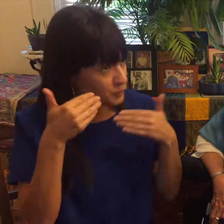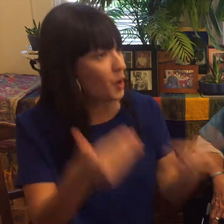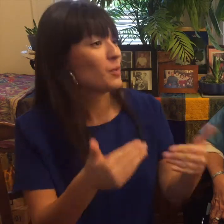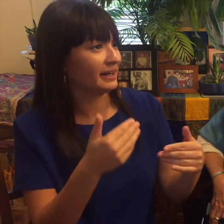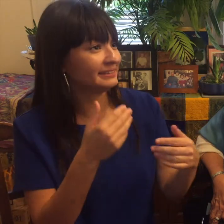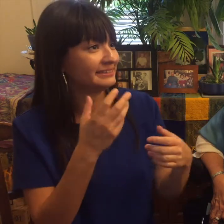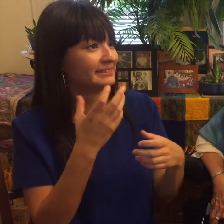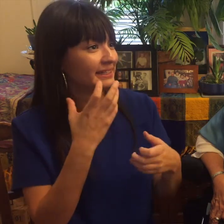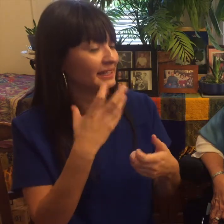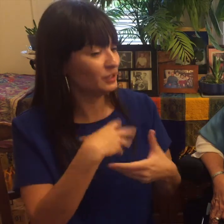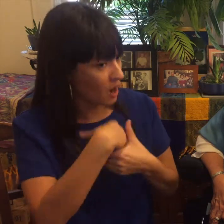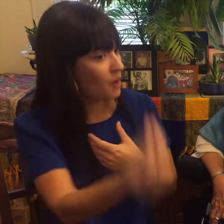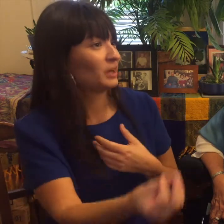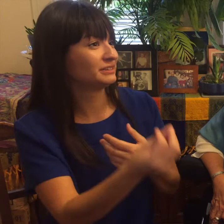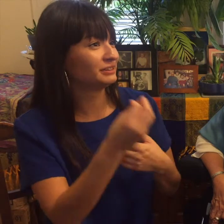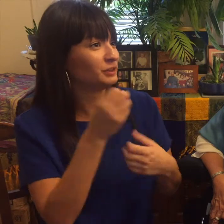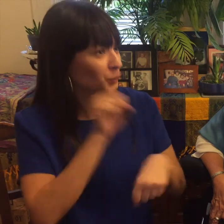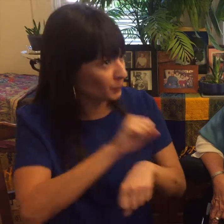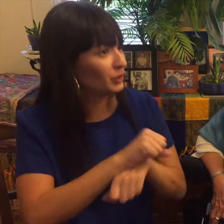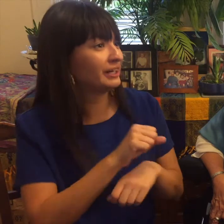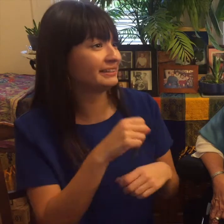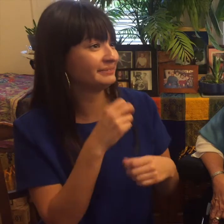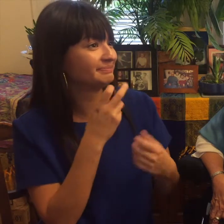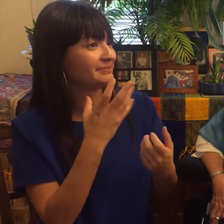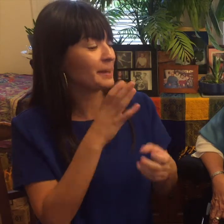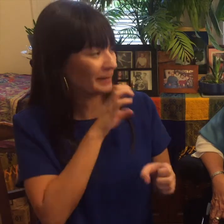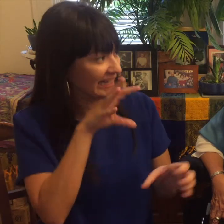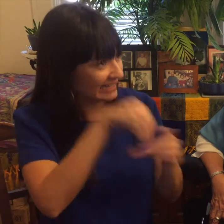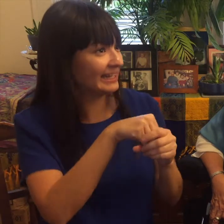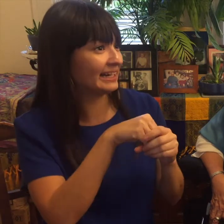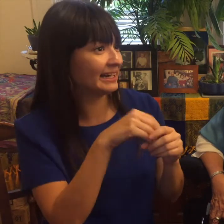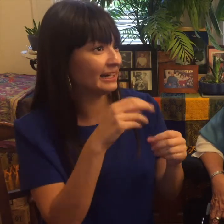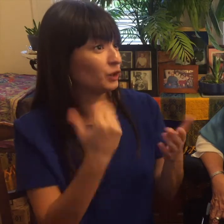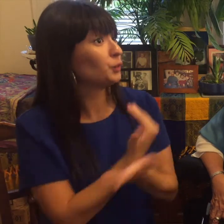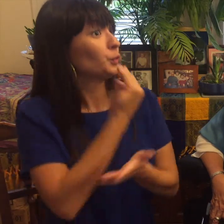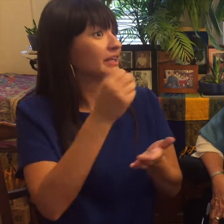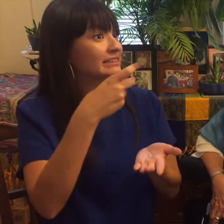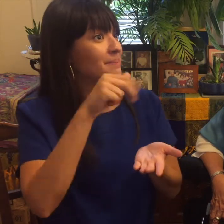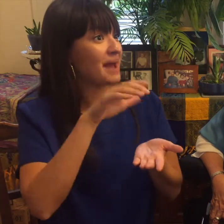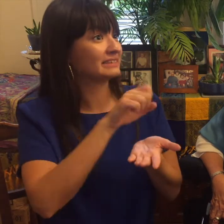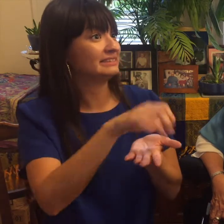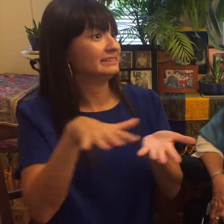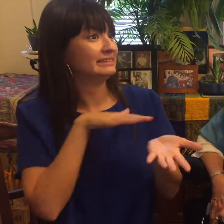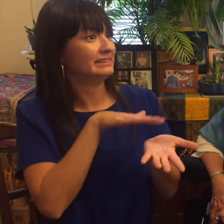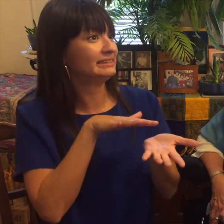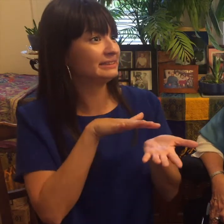we're brave and we're ready to get out there and to be involved be involved in